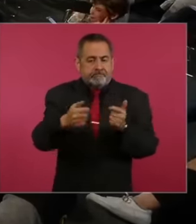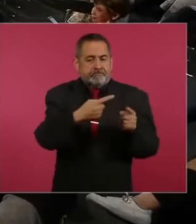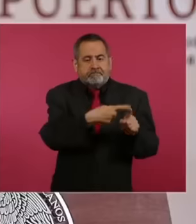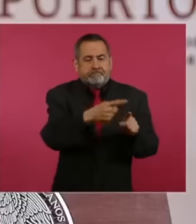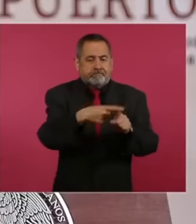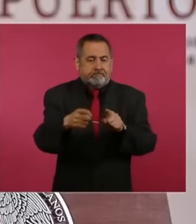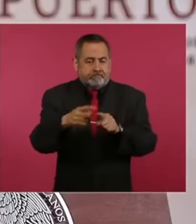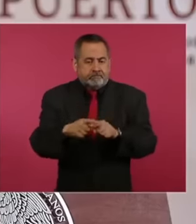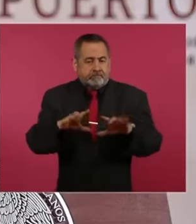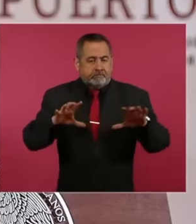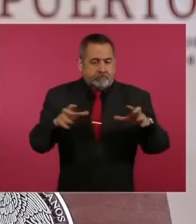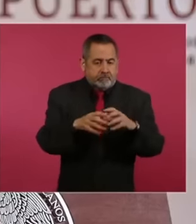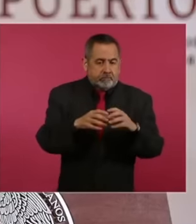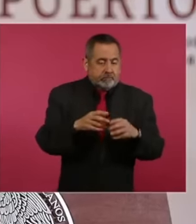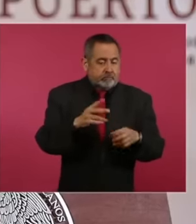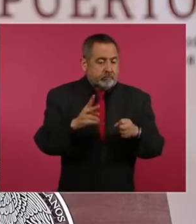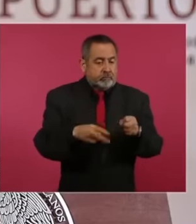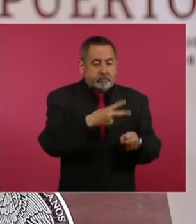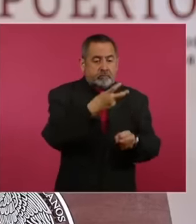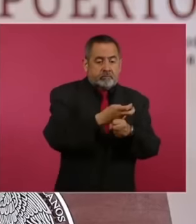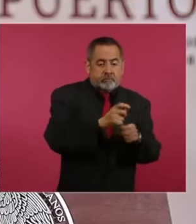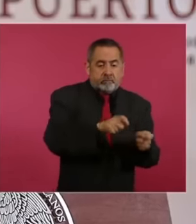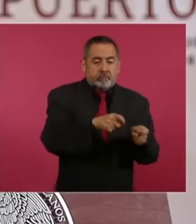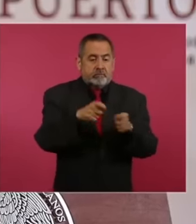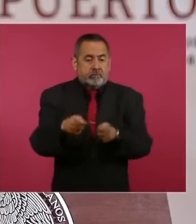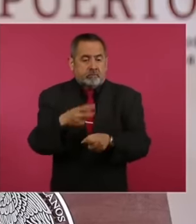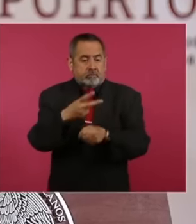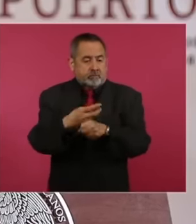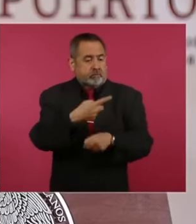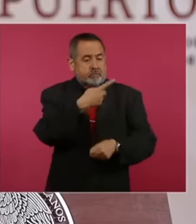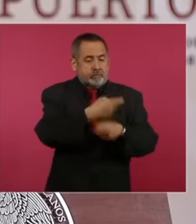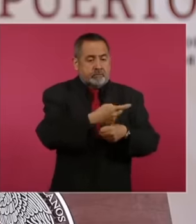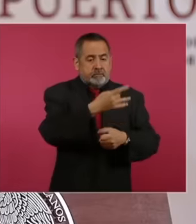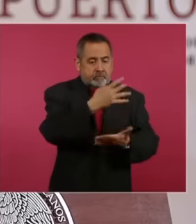this is already in the second instance, in the first instance they agreed with the